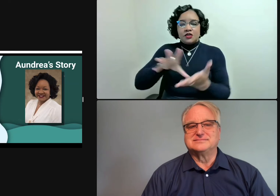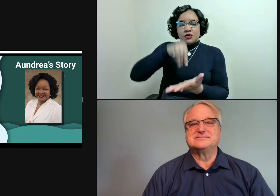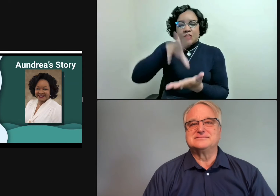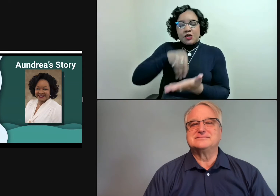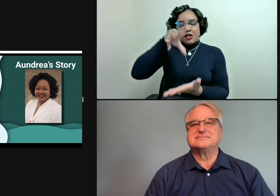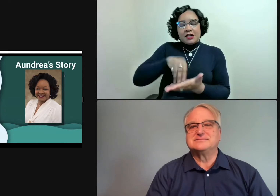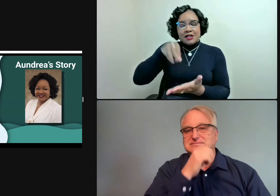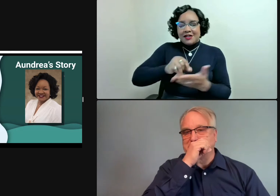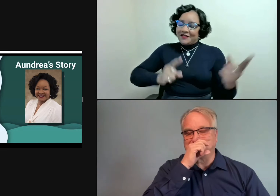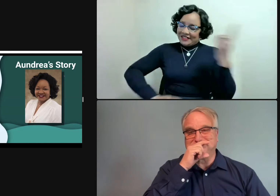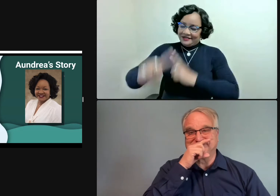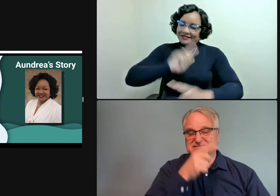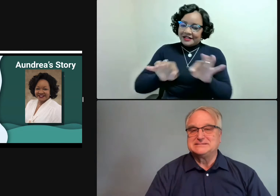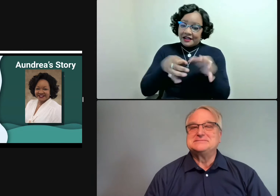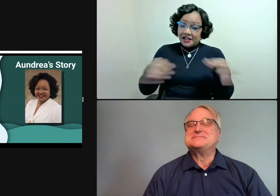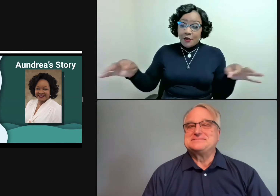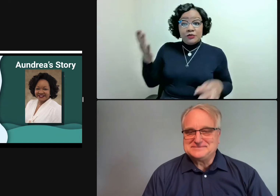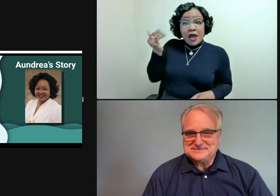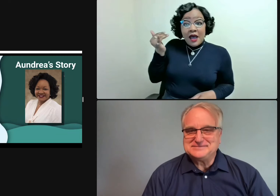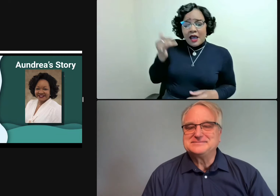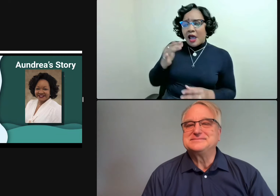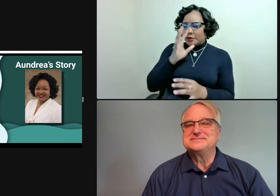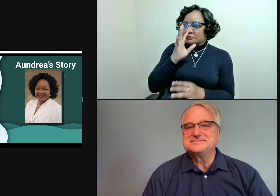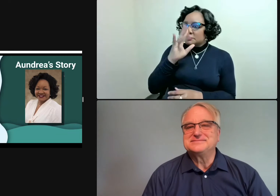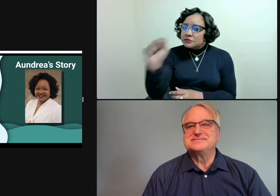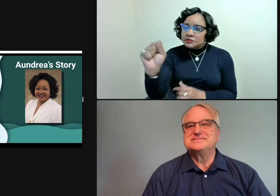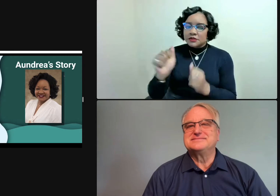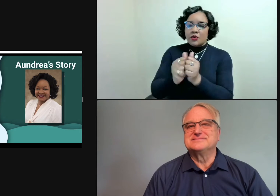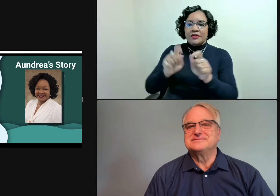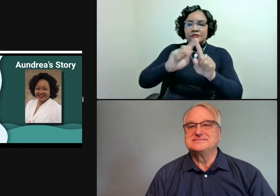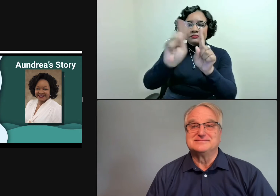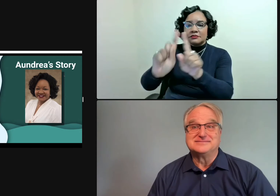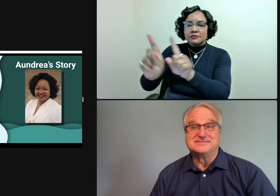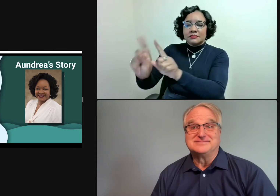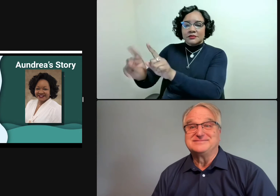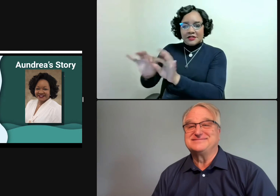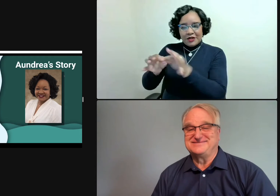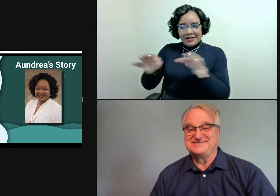I started at the age of seven where I was learning American Sign Language.